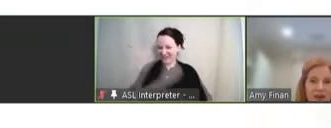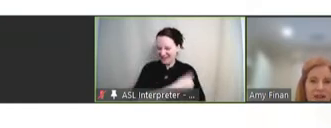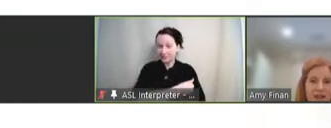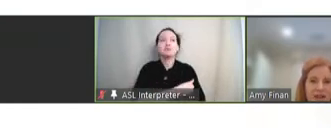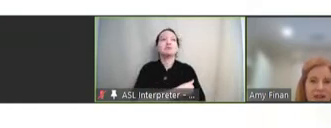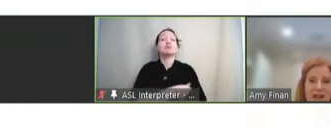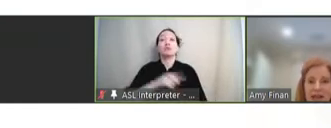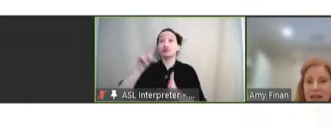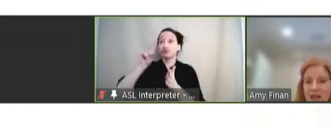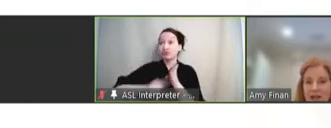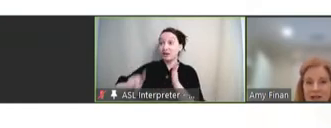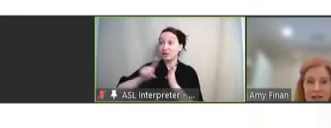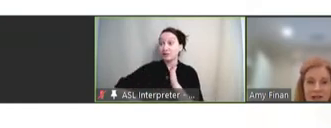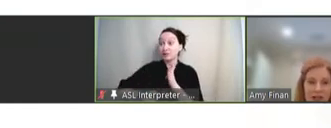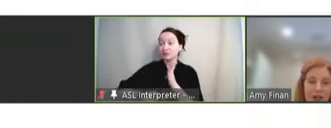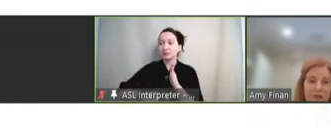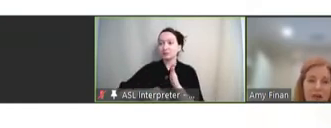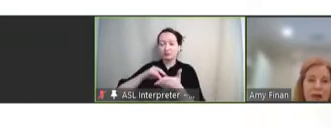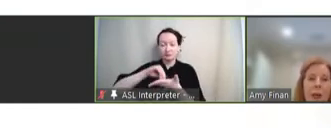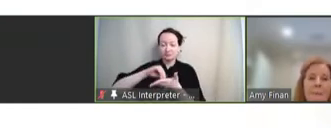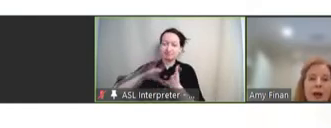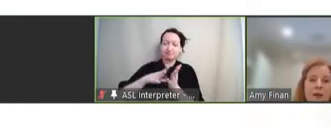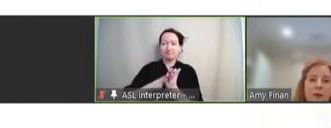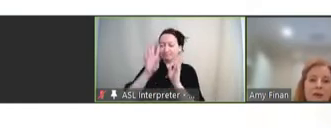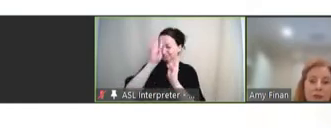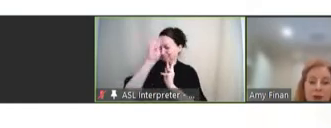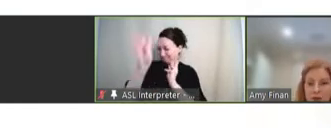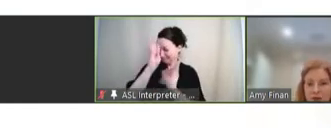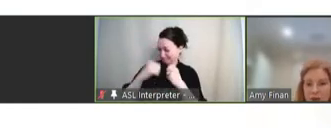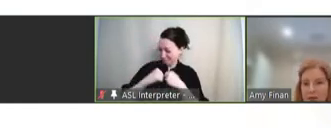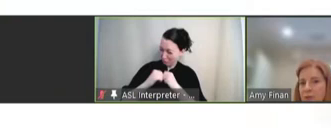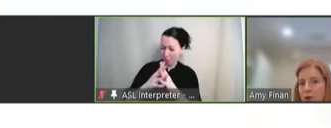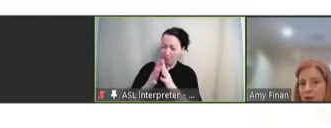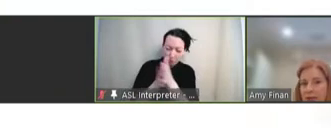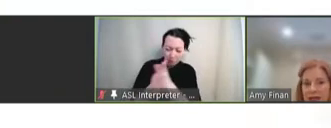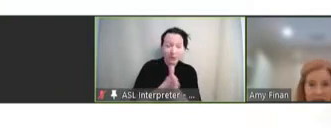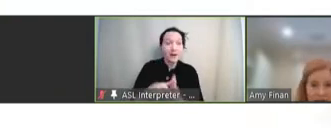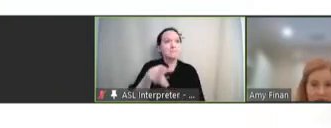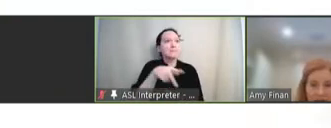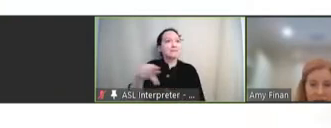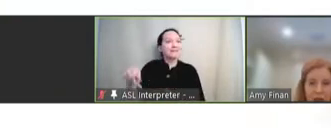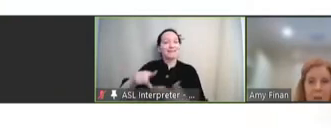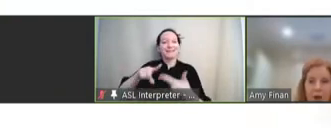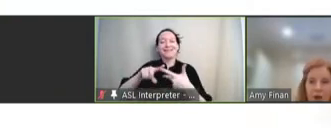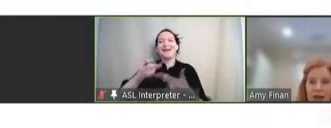vaccines has catalyzed innovation. Public-private partnerships supported by [unintelligible], BARDA,